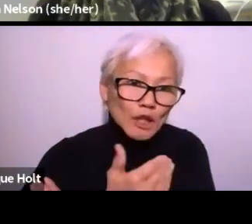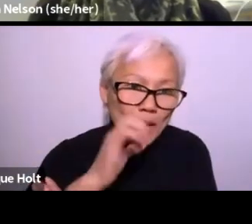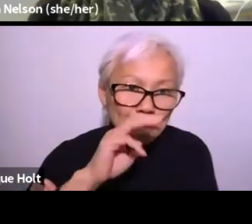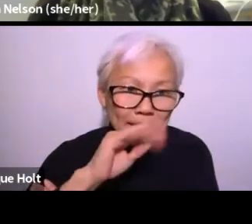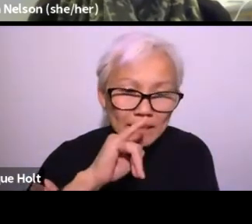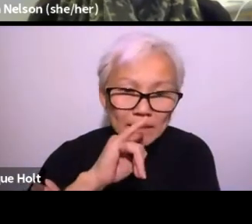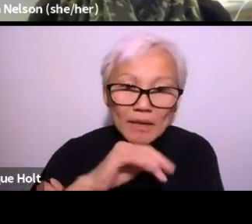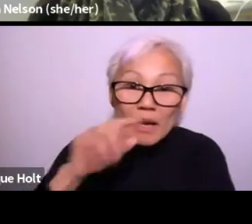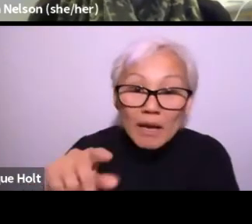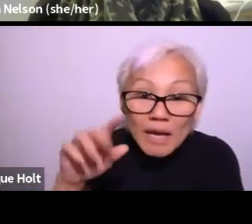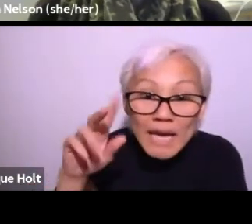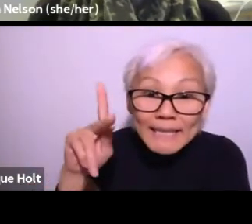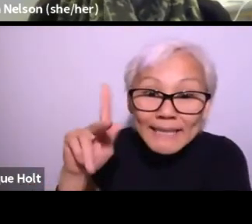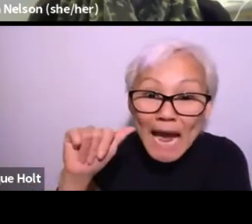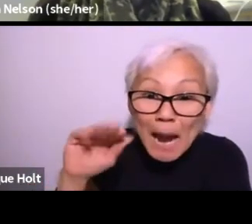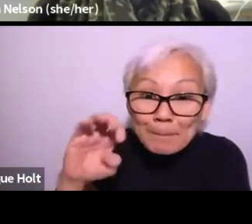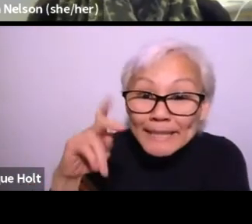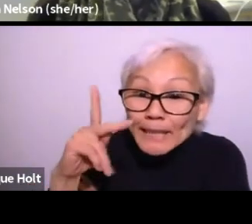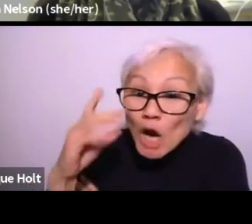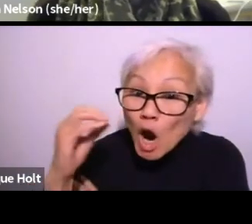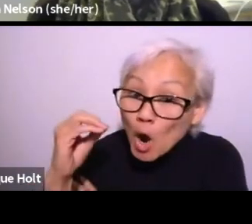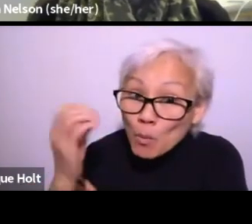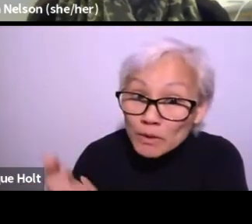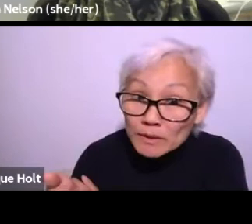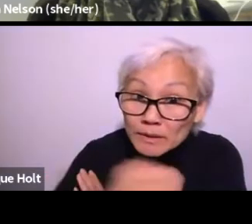Okay, wow, thank you, Emi. Kameko?